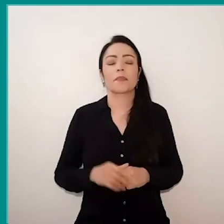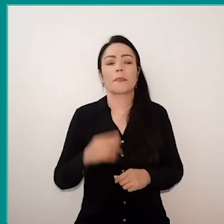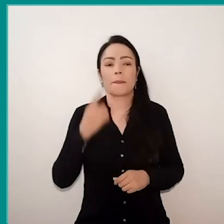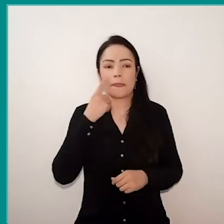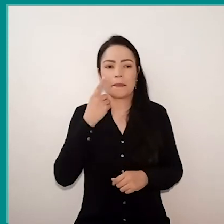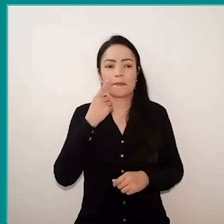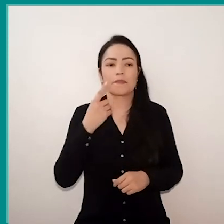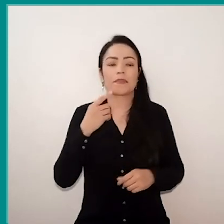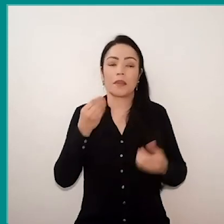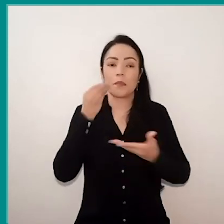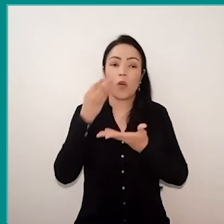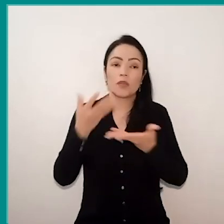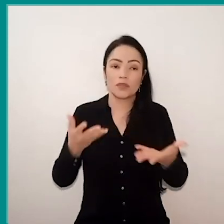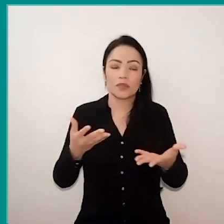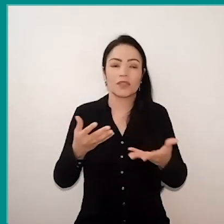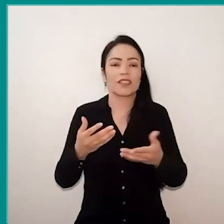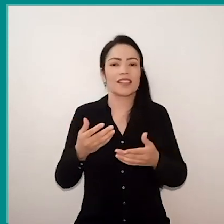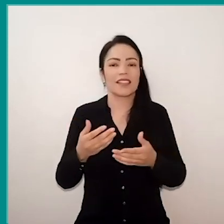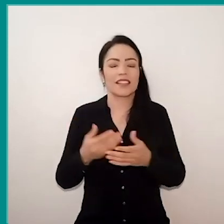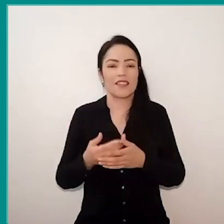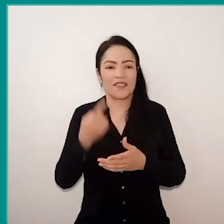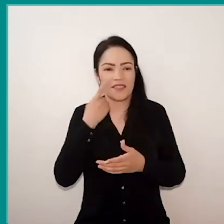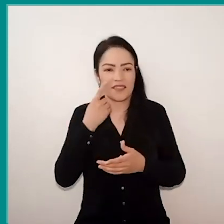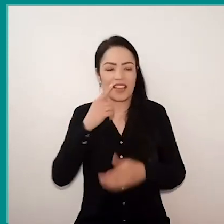like Audacity, that Glaucio mentioned,